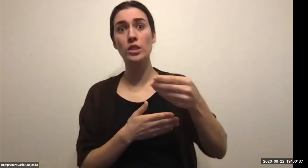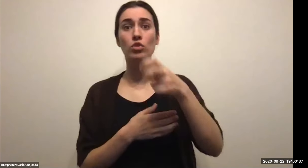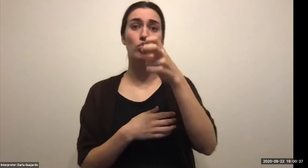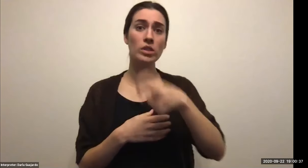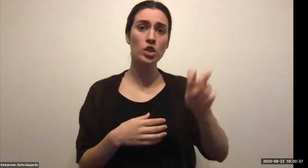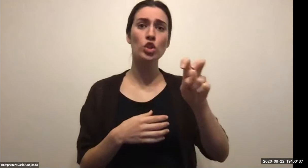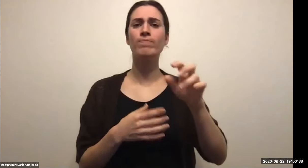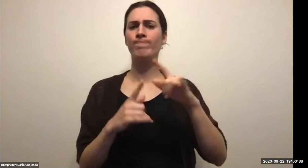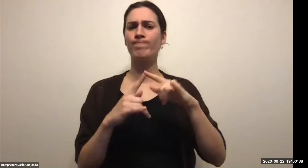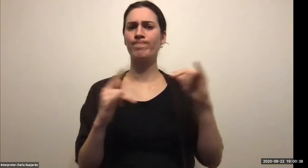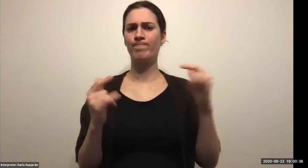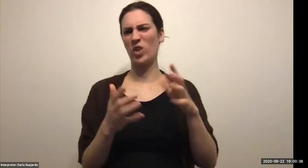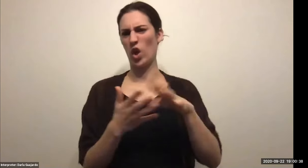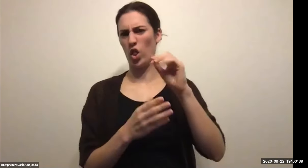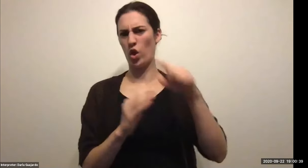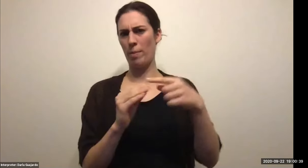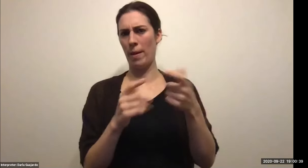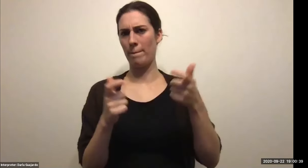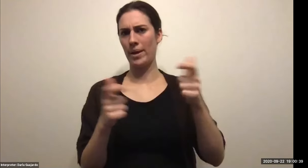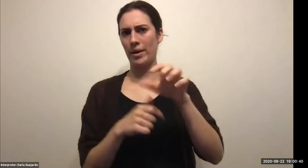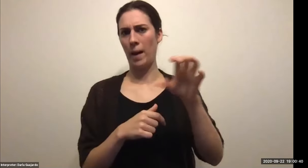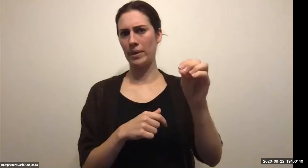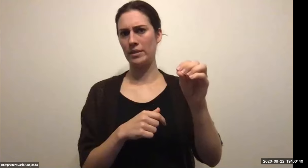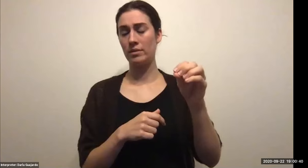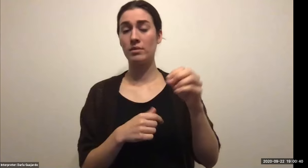Keith Wolling: Because what's happening in the state you turn around and